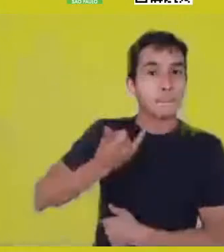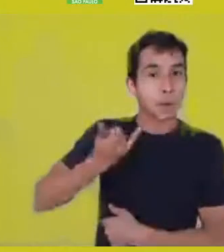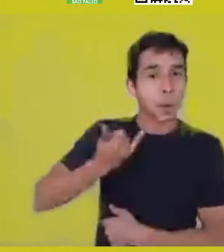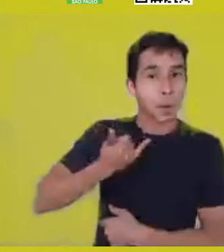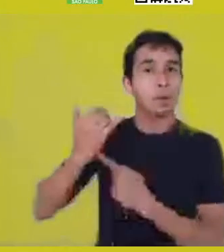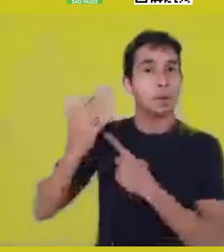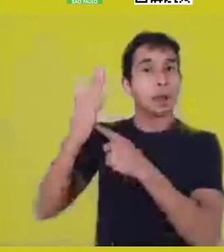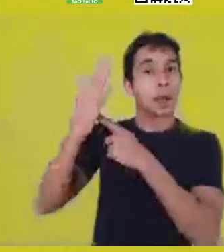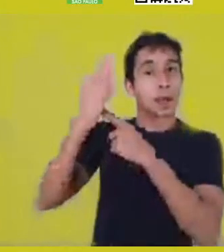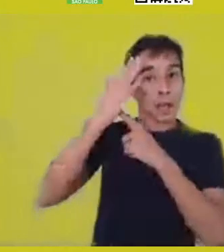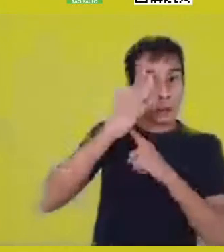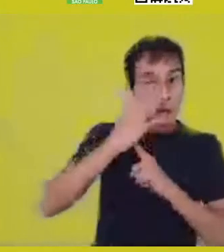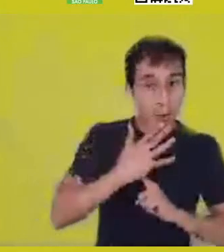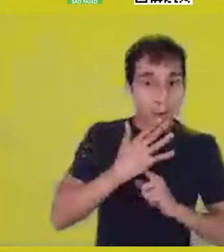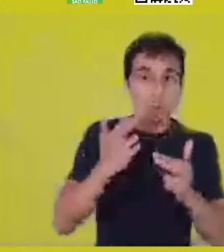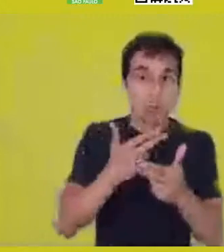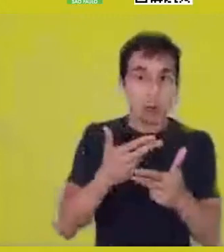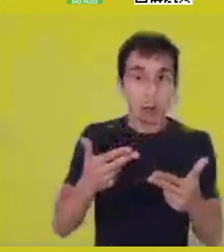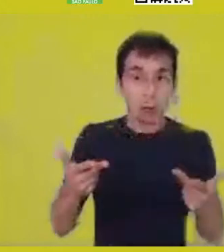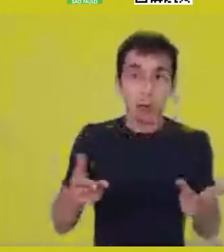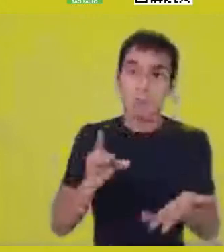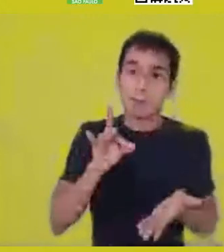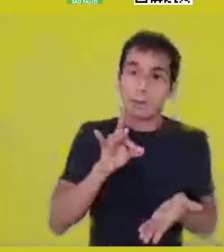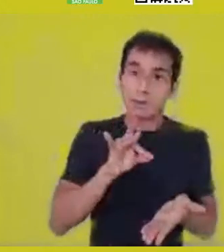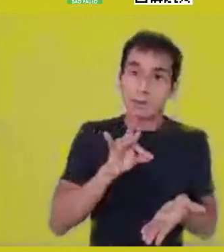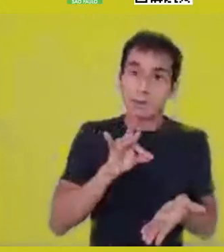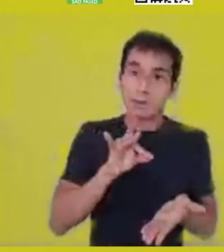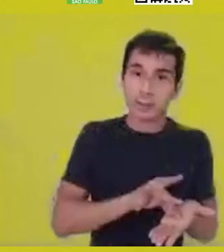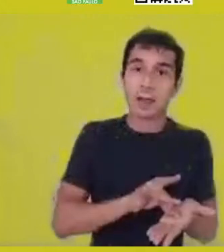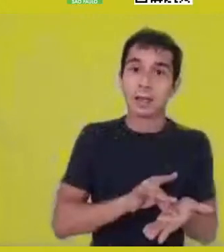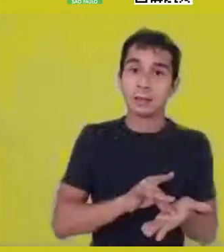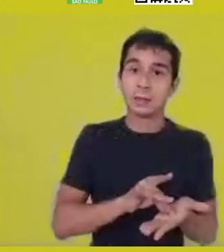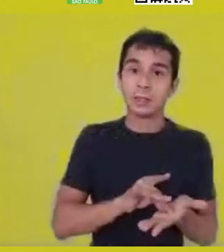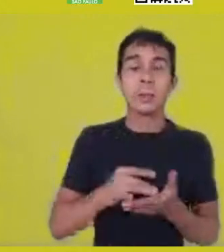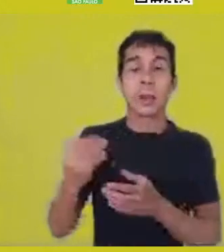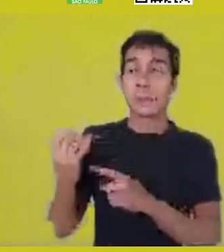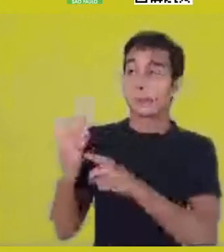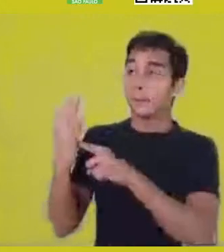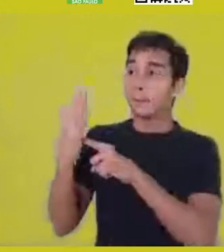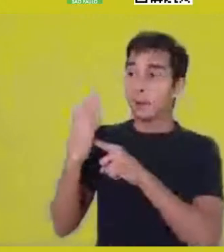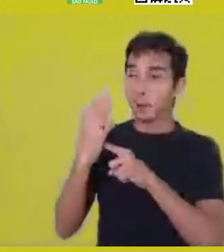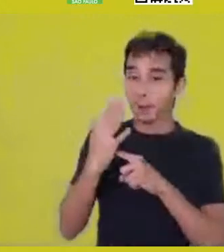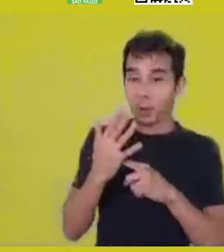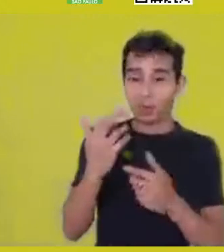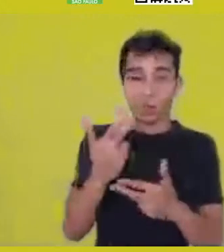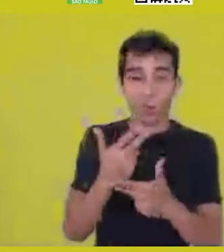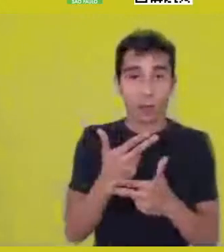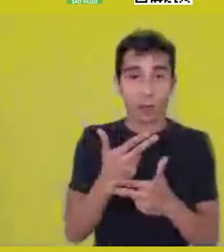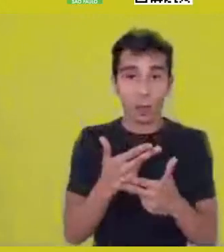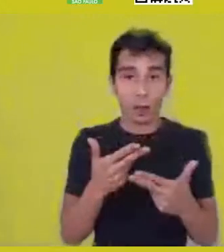of achievement and efficacy. Efficacy in the anthropological sense,